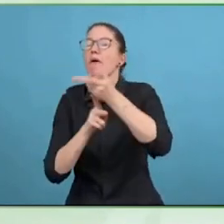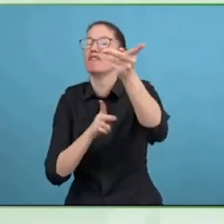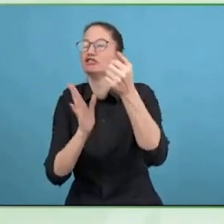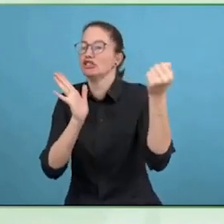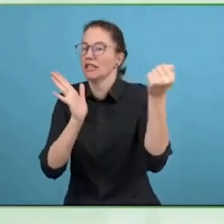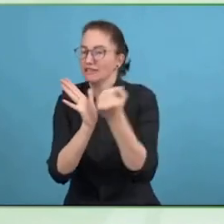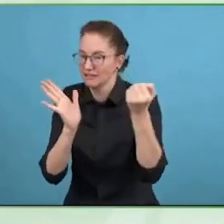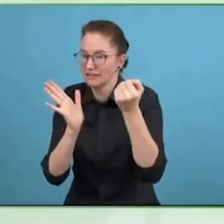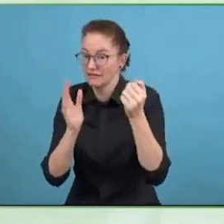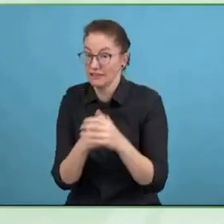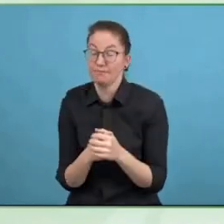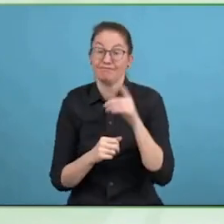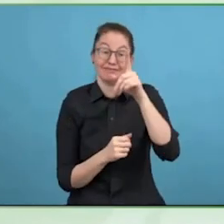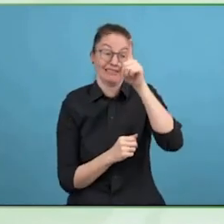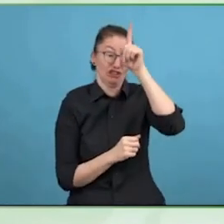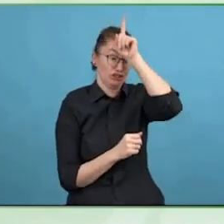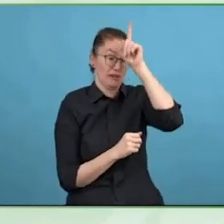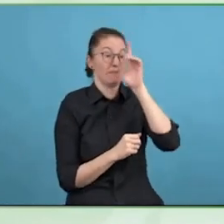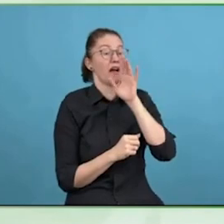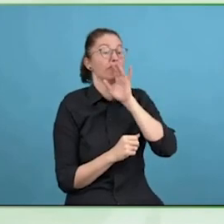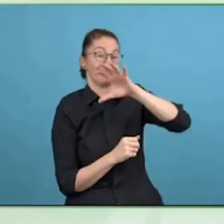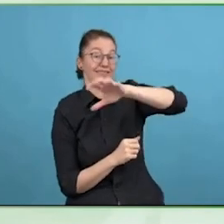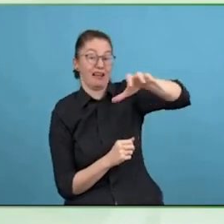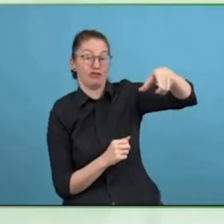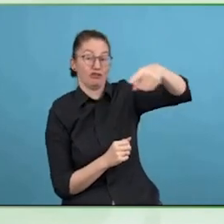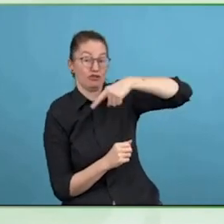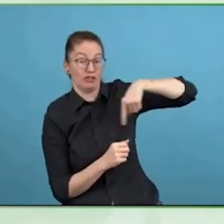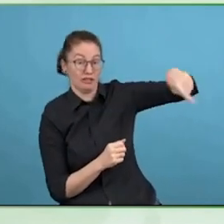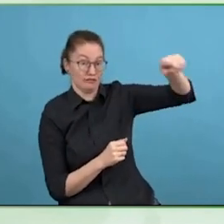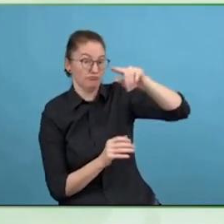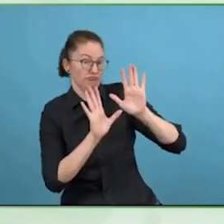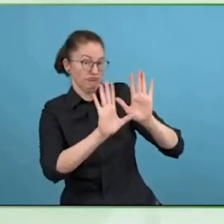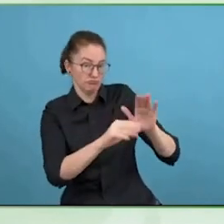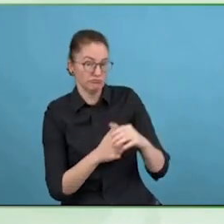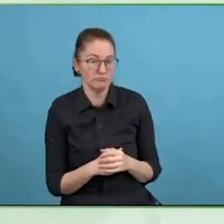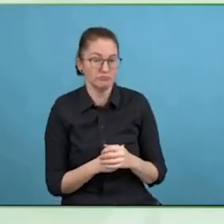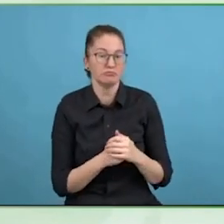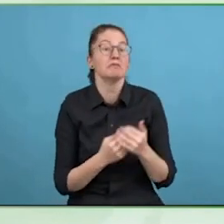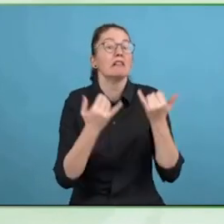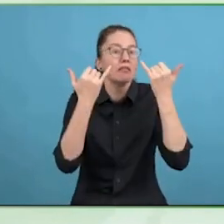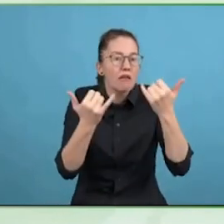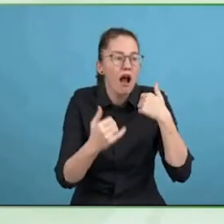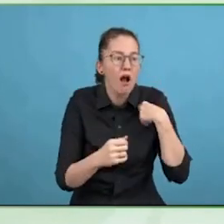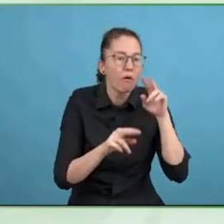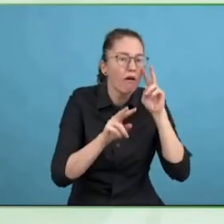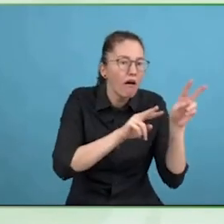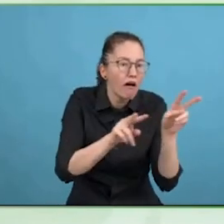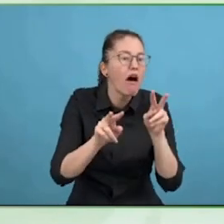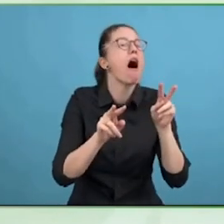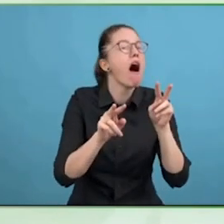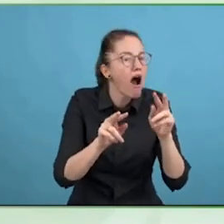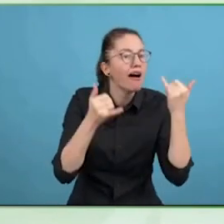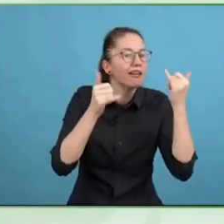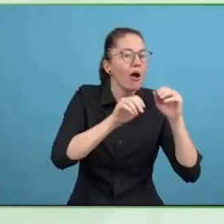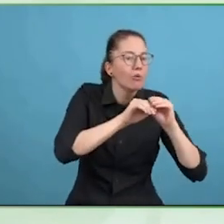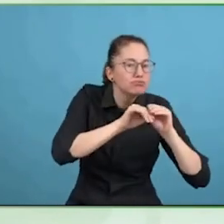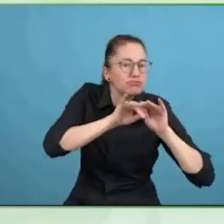inclusive information and medication technology to the world and just at the end we heard the next chapters you're trying to